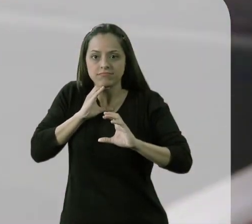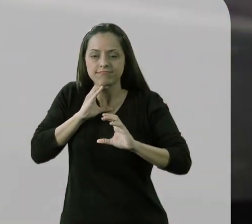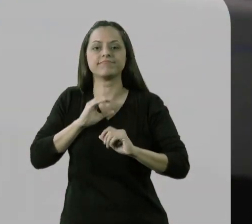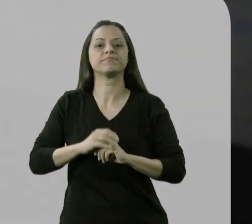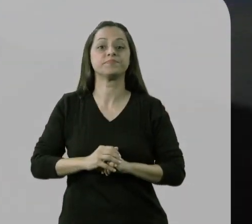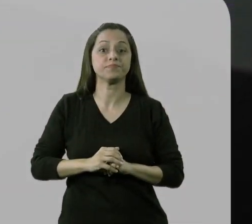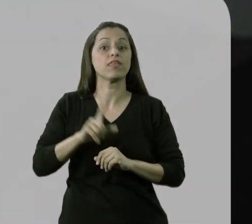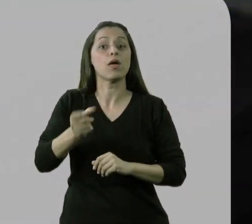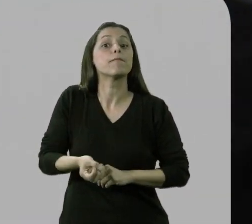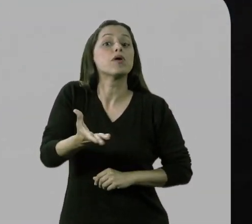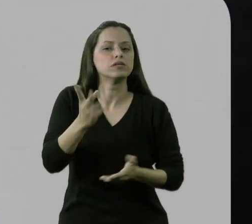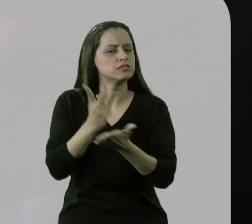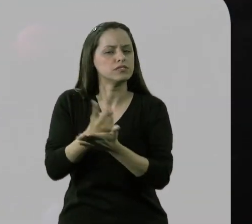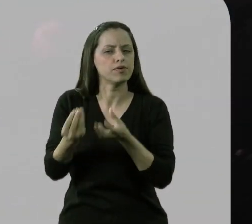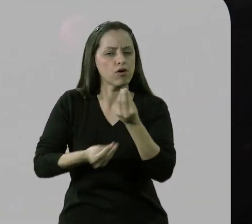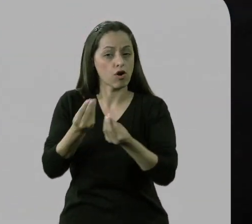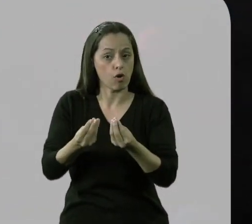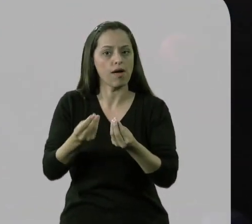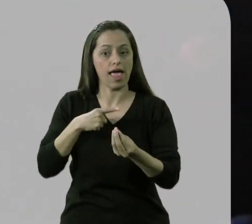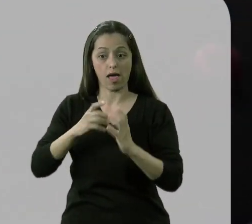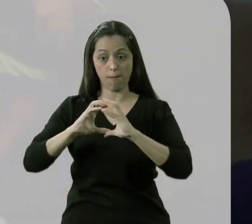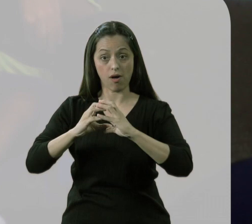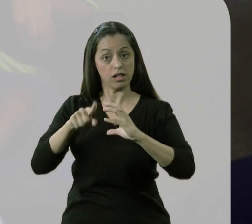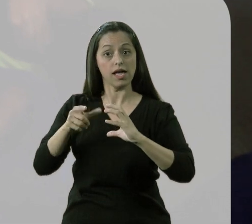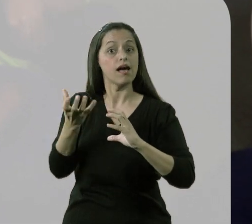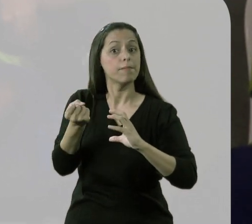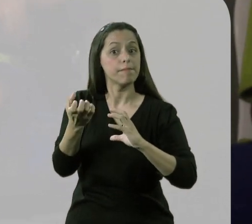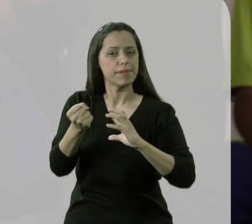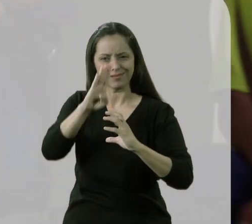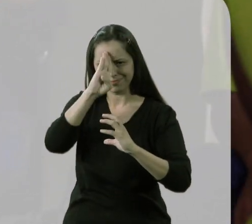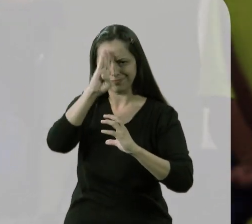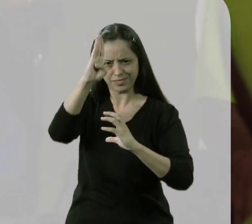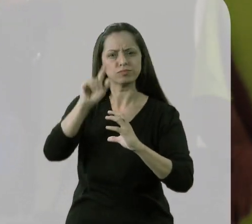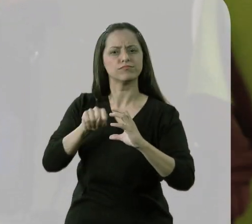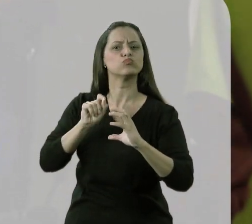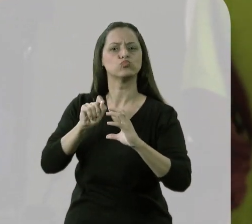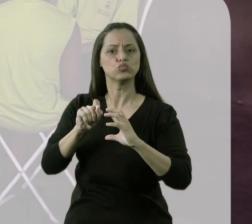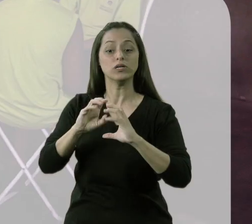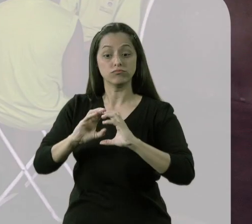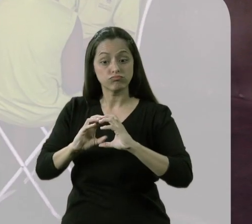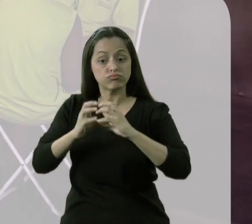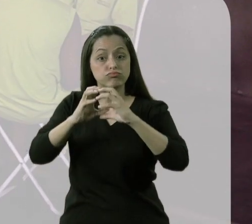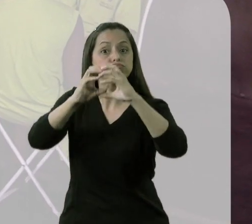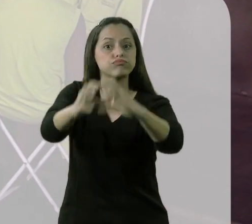The boccia game always starts with the release of the white ball, called "jack" ball. And, from the location of this ball, the players try